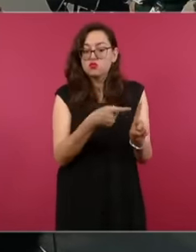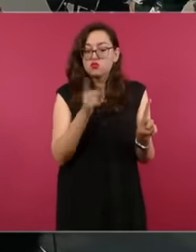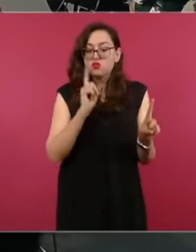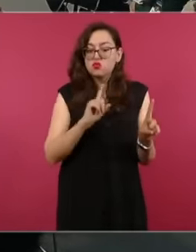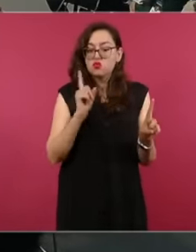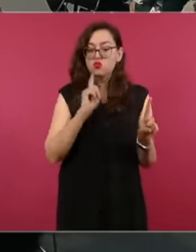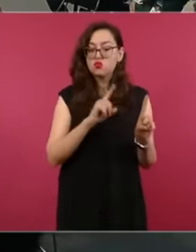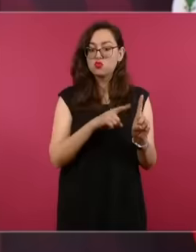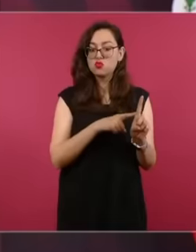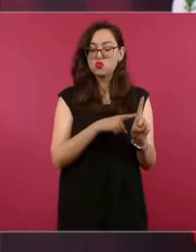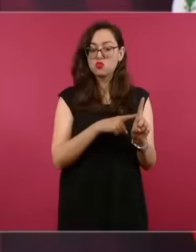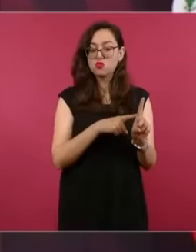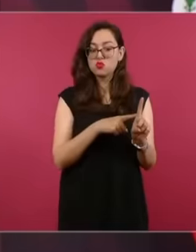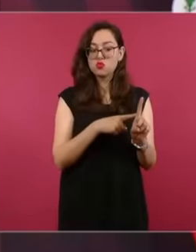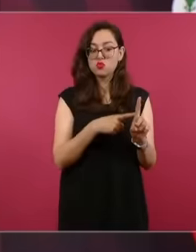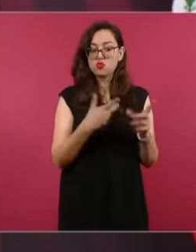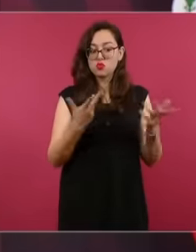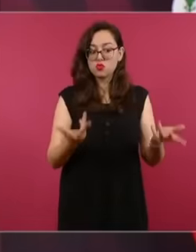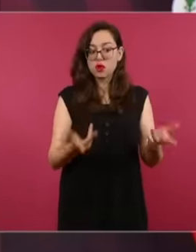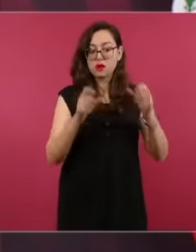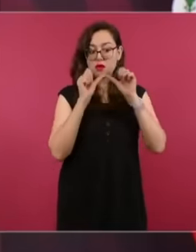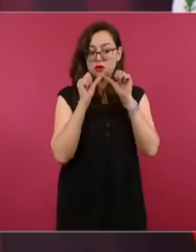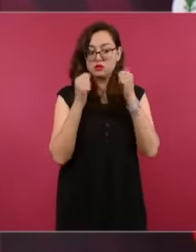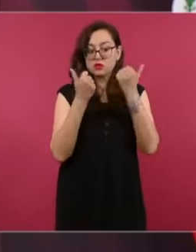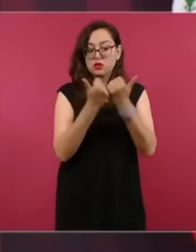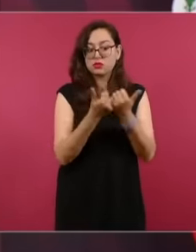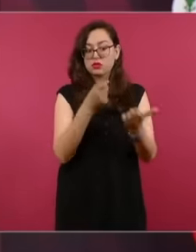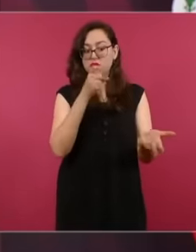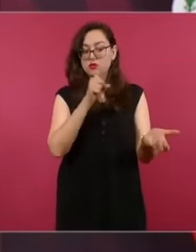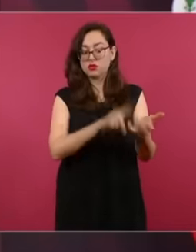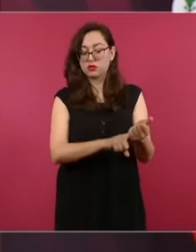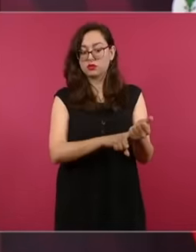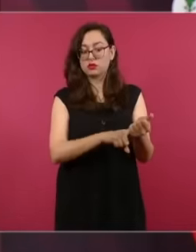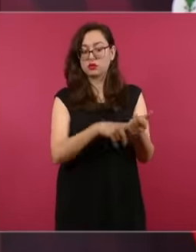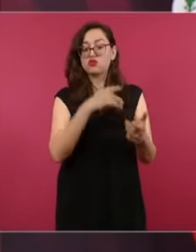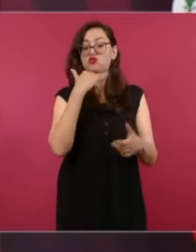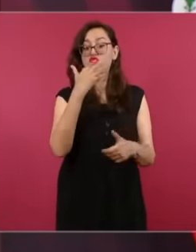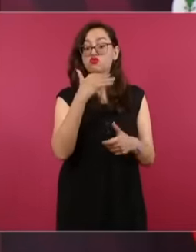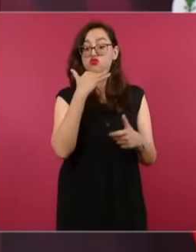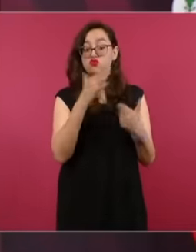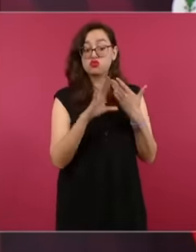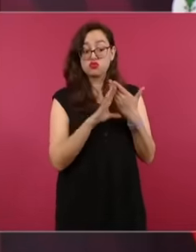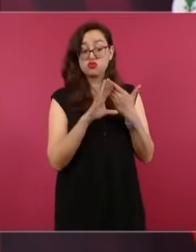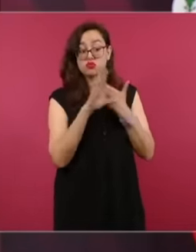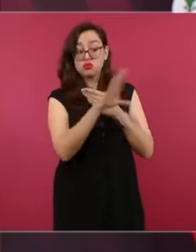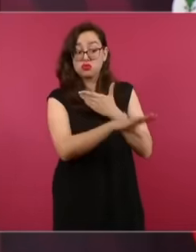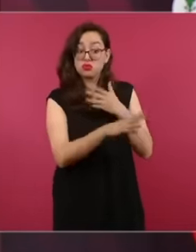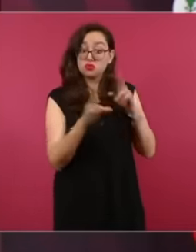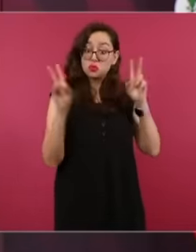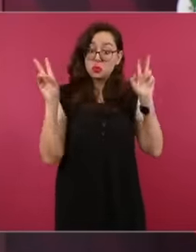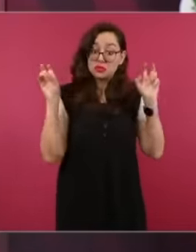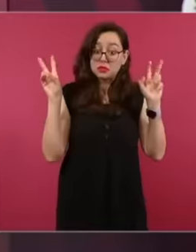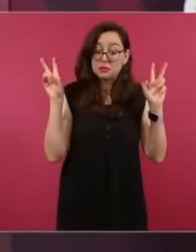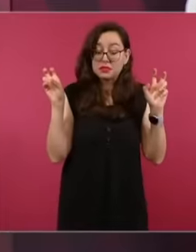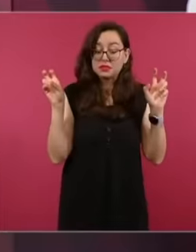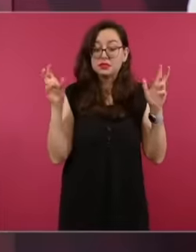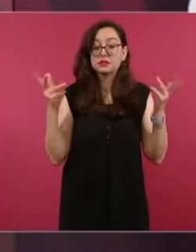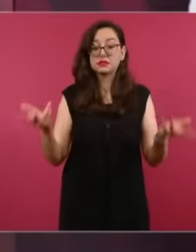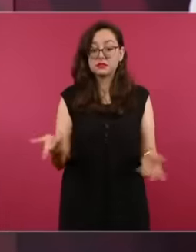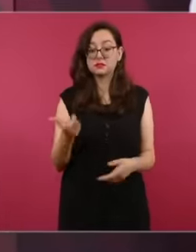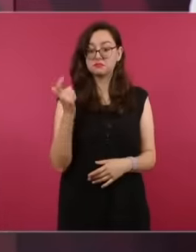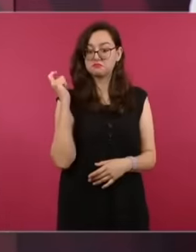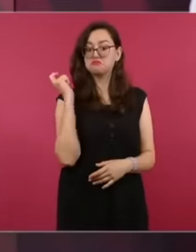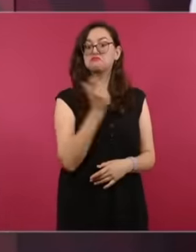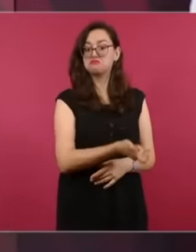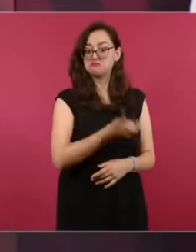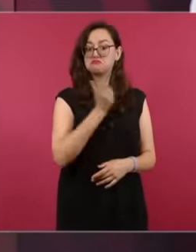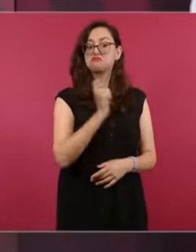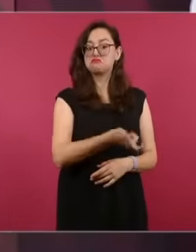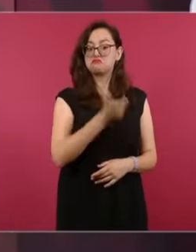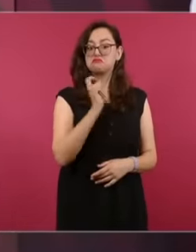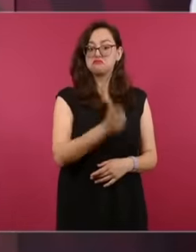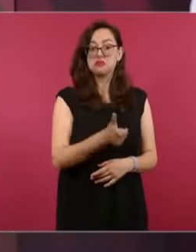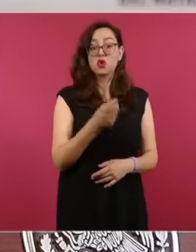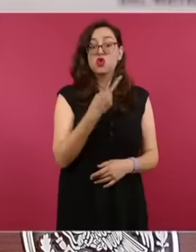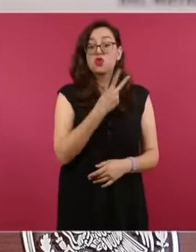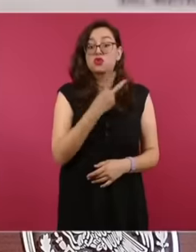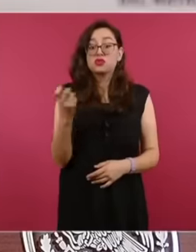in that institute to combat corruption in quotes they pay you I think 250,000 pesos